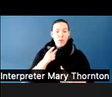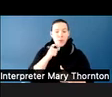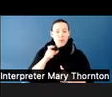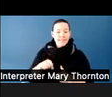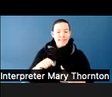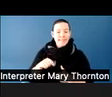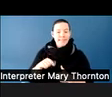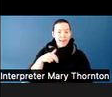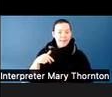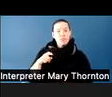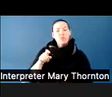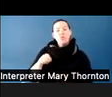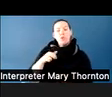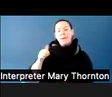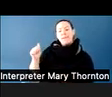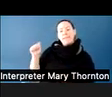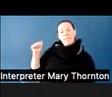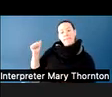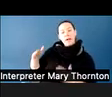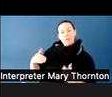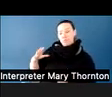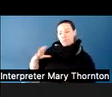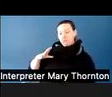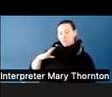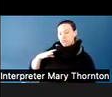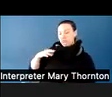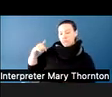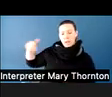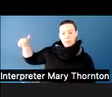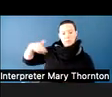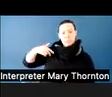pace in the back of the room, and that's OK with me. Or if that's going to be really distracting--